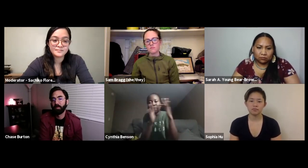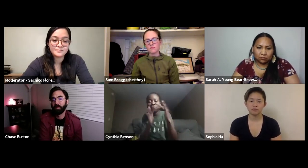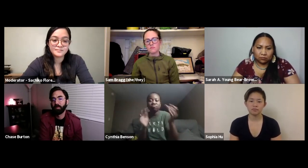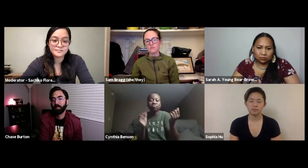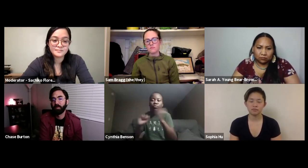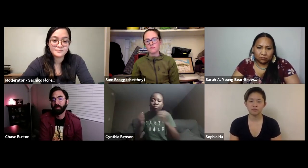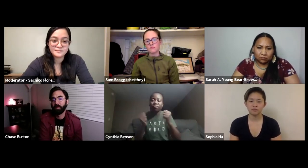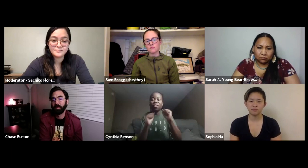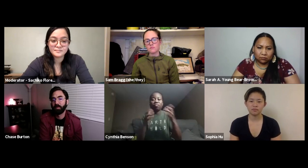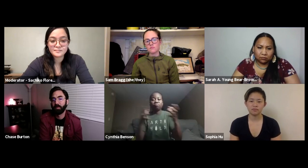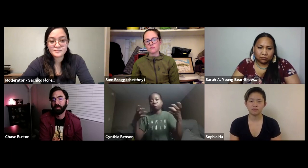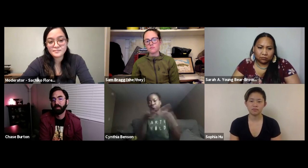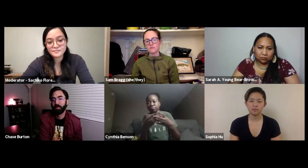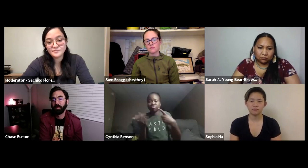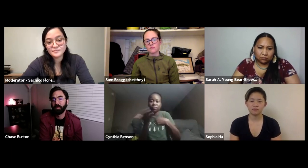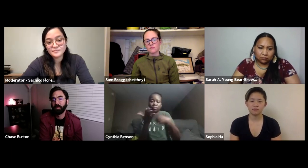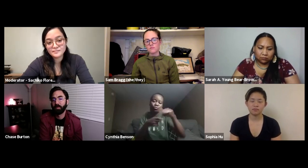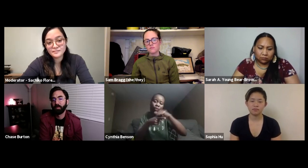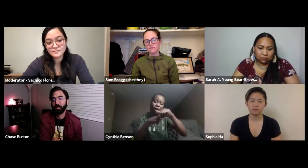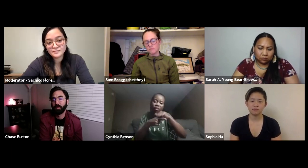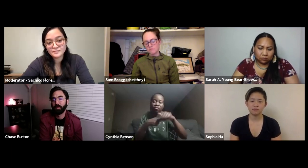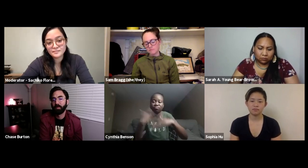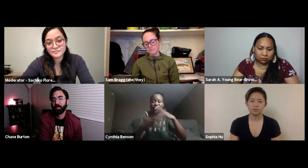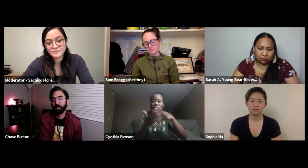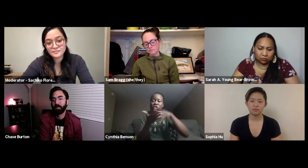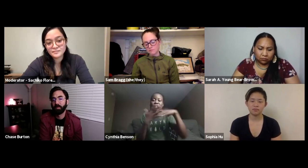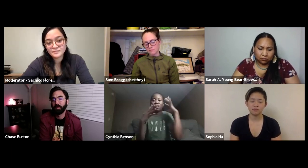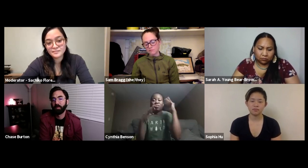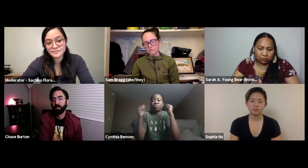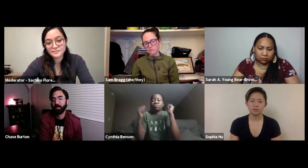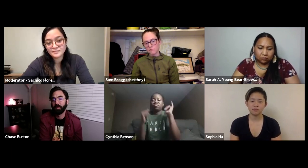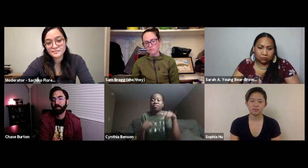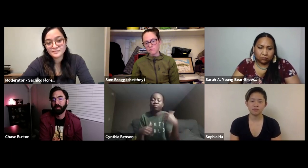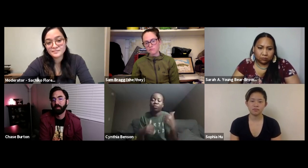have any experience with canoeing you can reach out to people and get together and practice